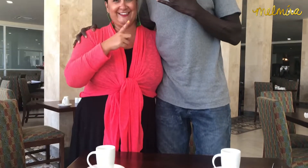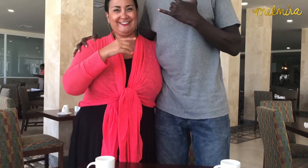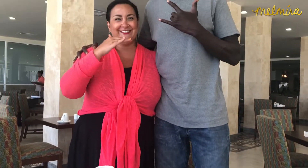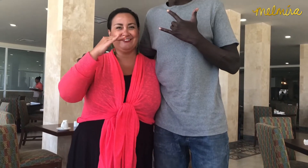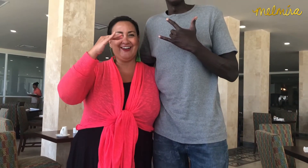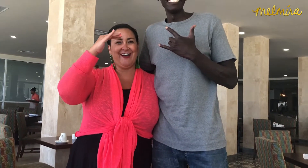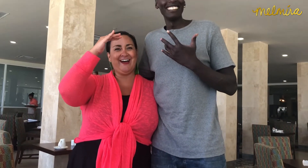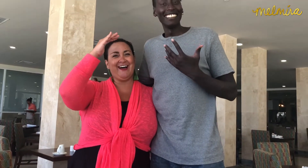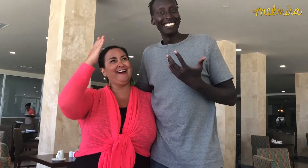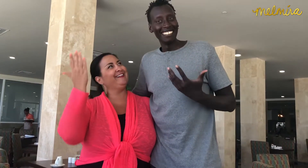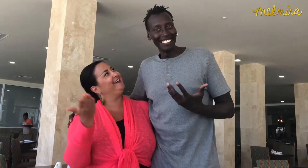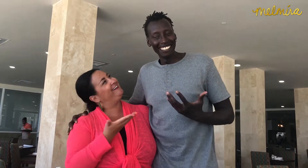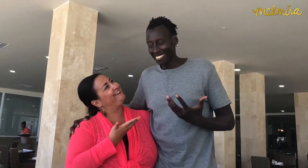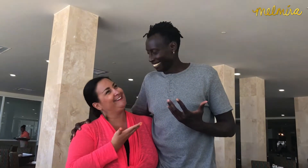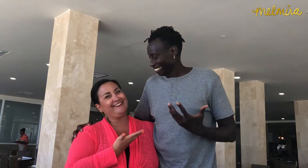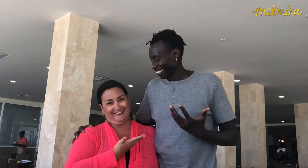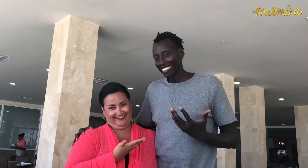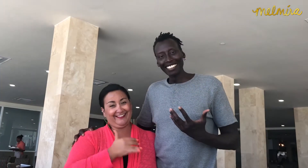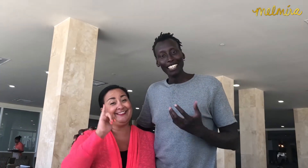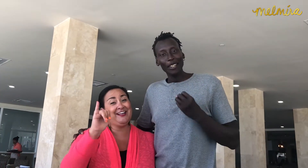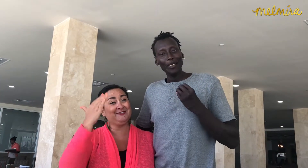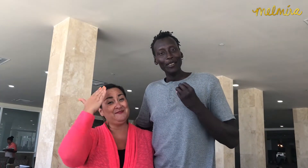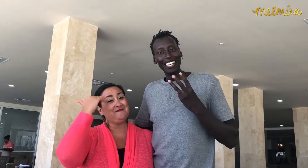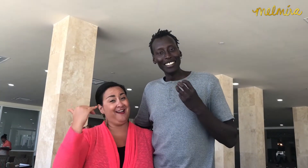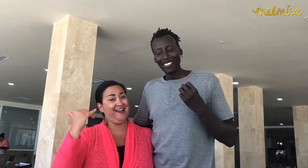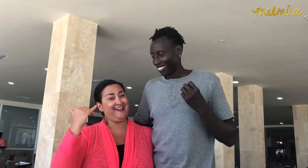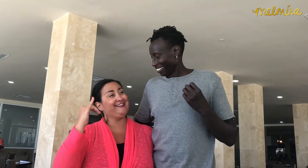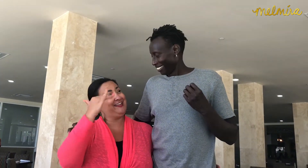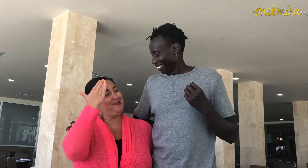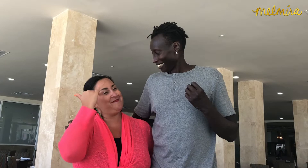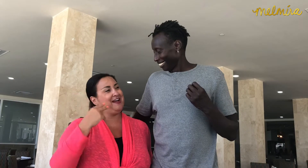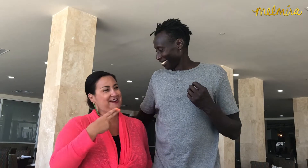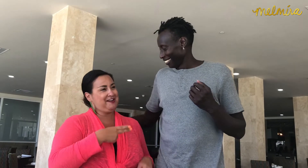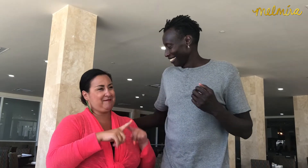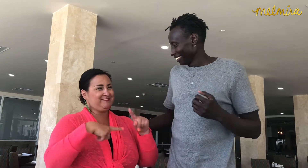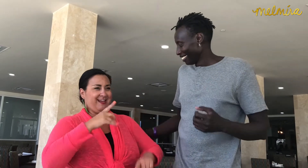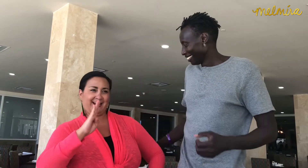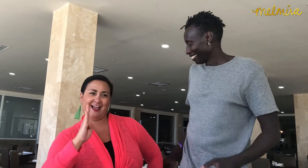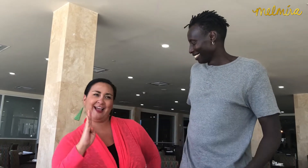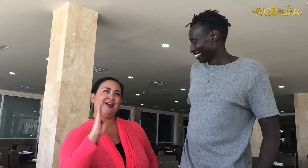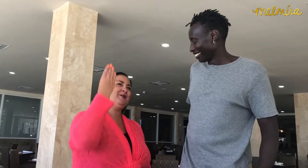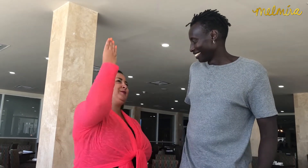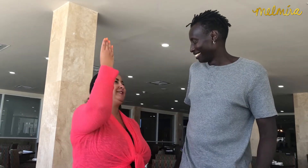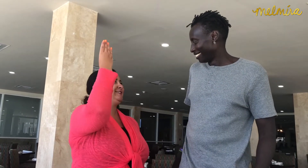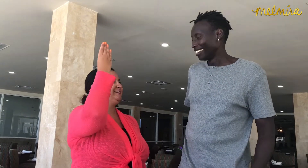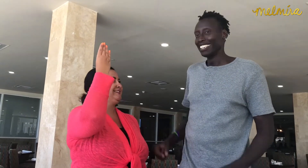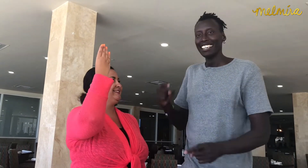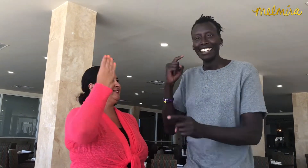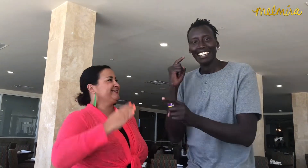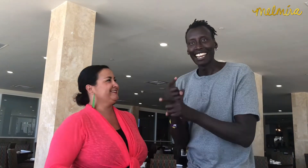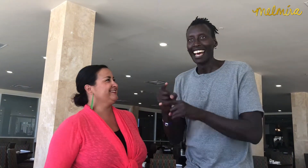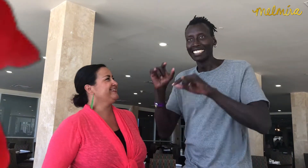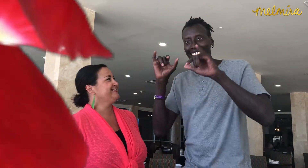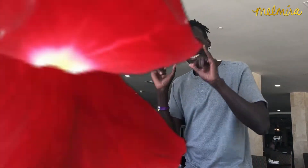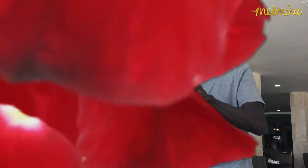He is TALL which is why his name is signed like this. Reflecting his height. That's right!